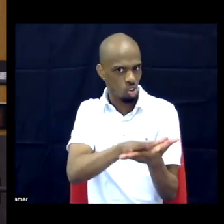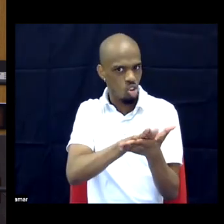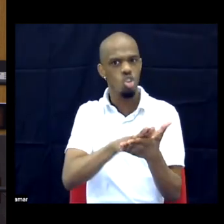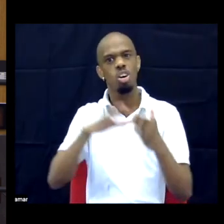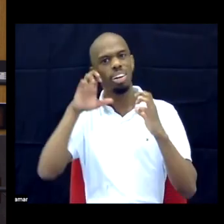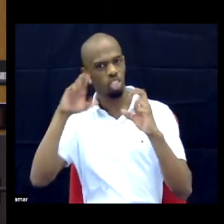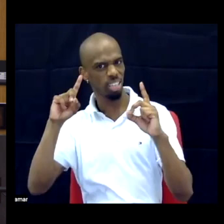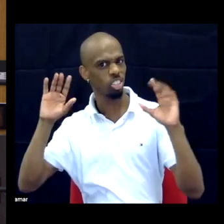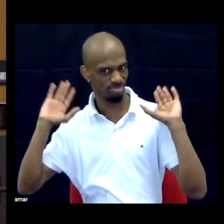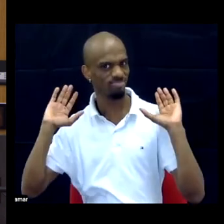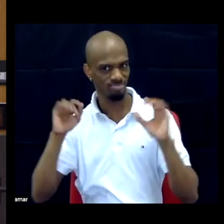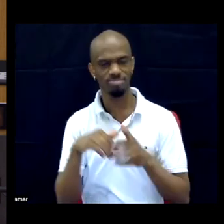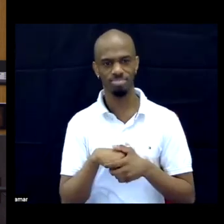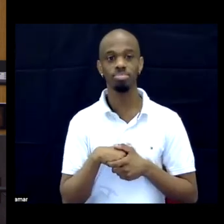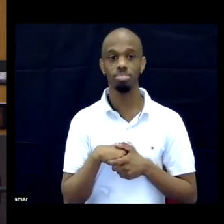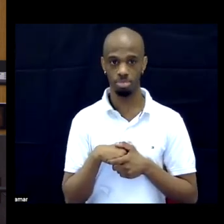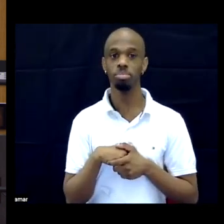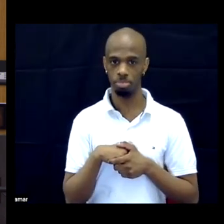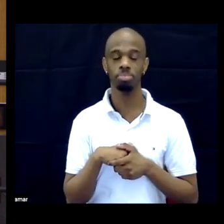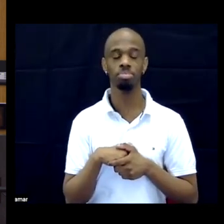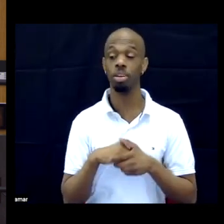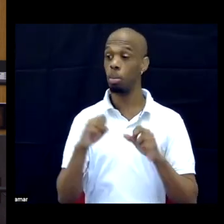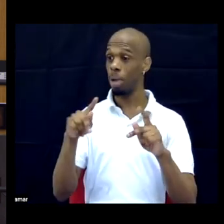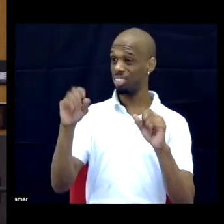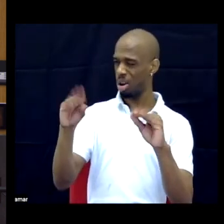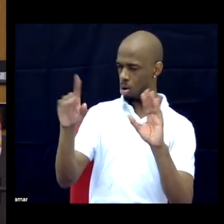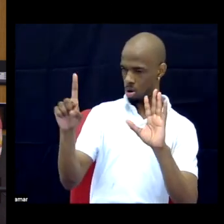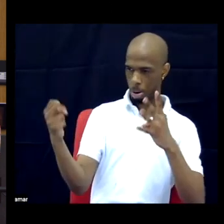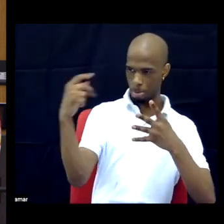I'm going to come back to the fourth of those four questions.